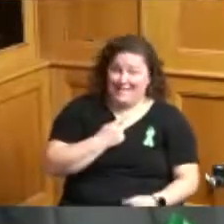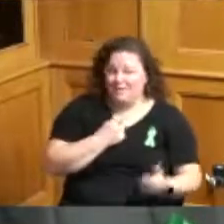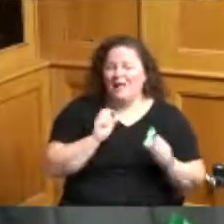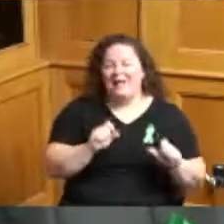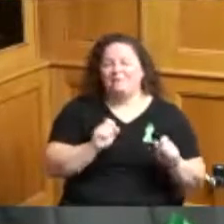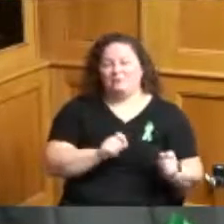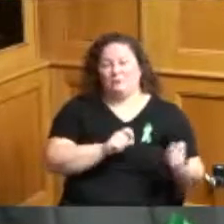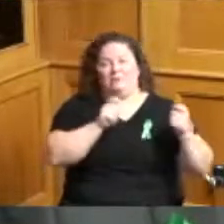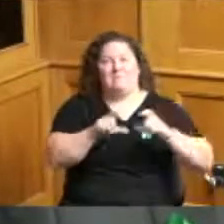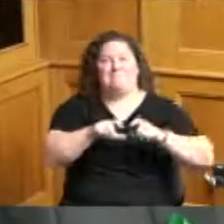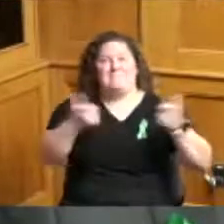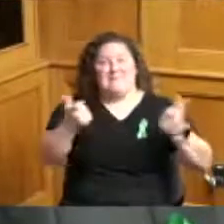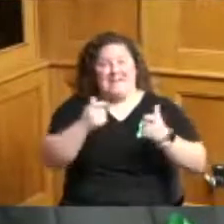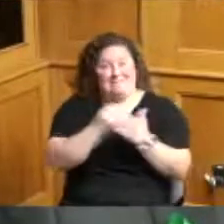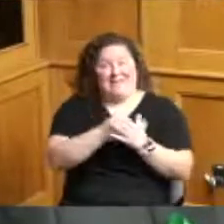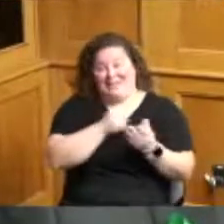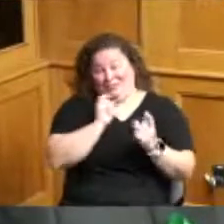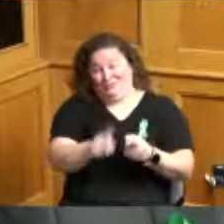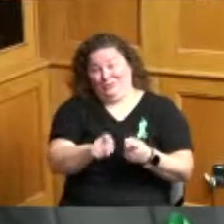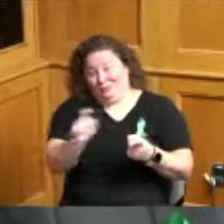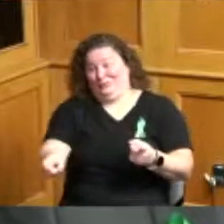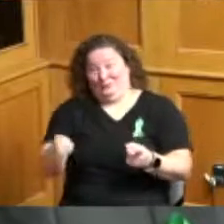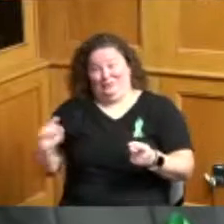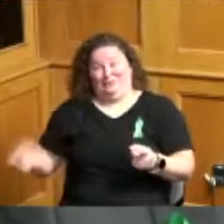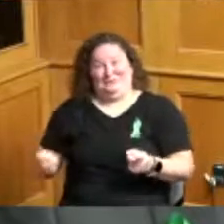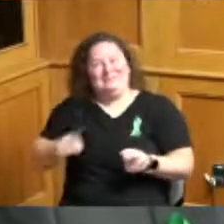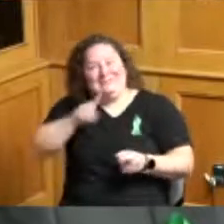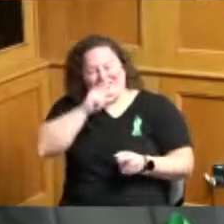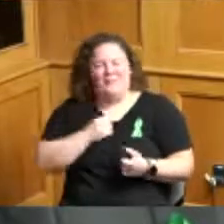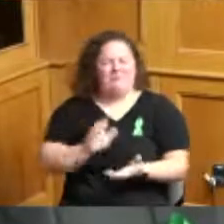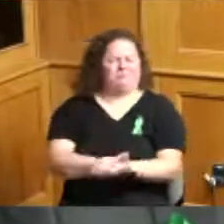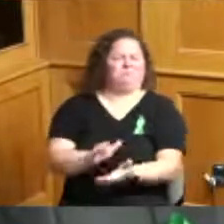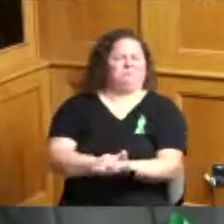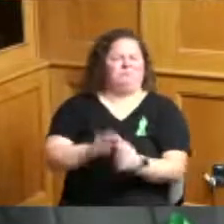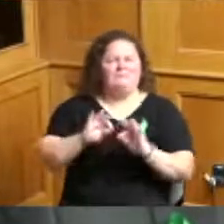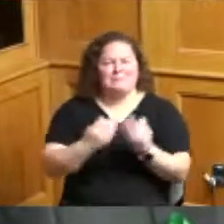and I want to applaud them and their families for the work that they did and then also Eric held his